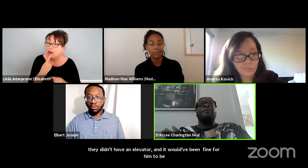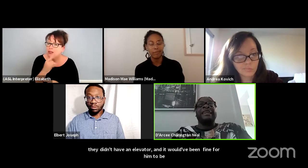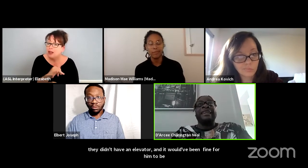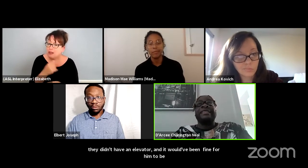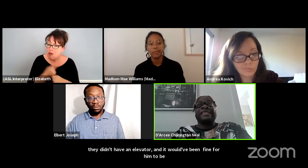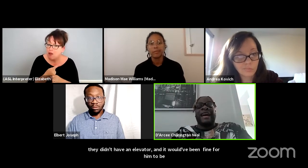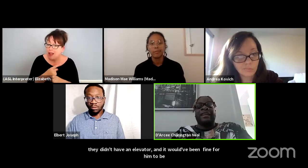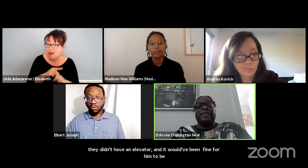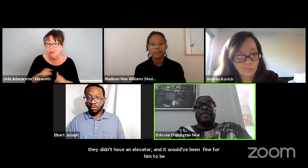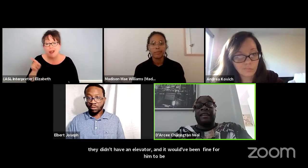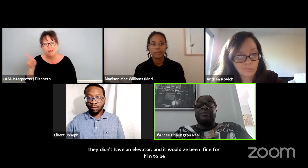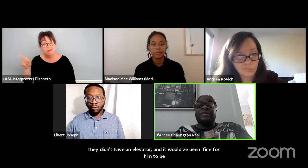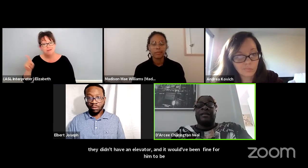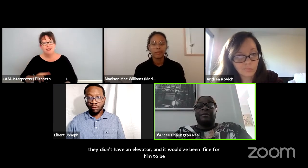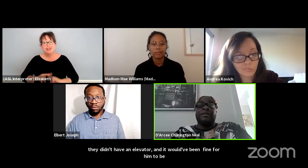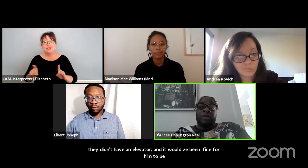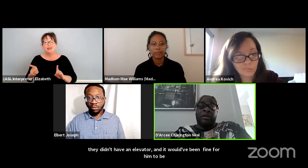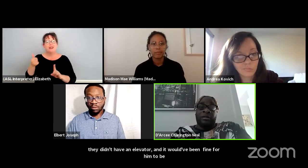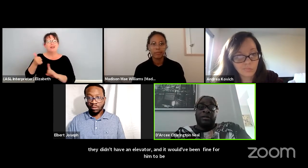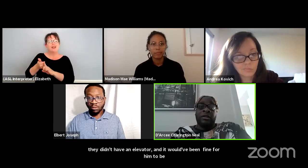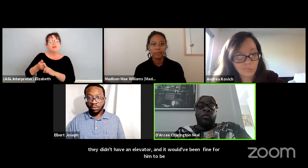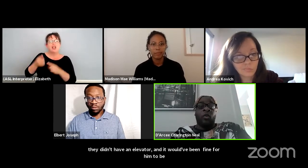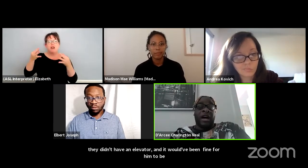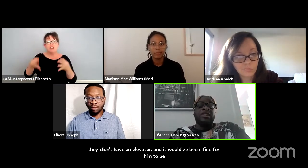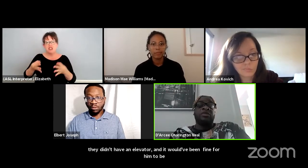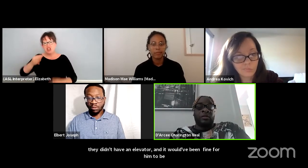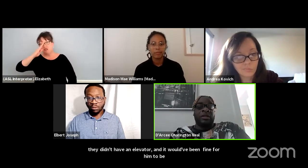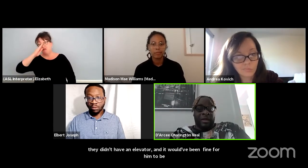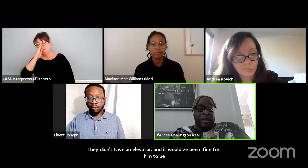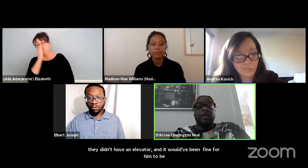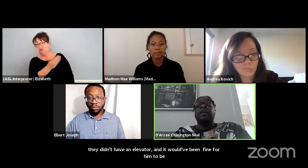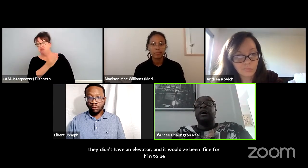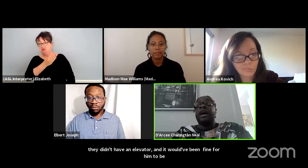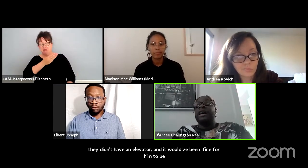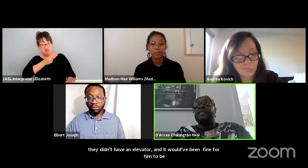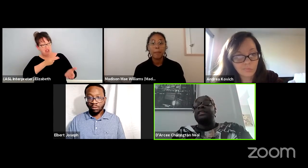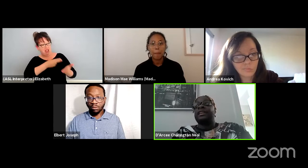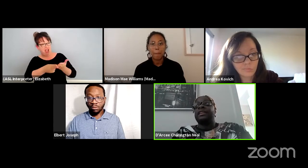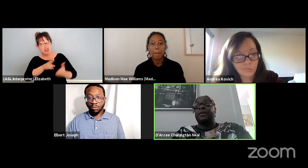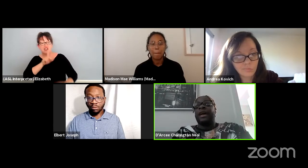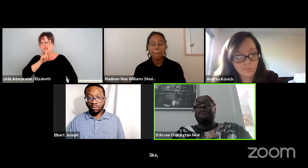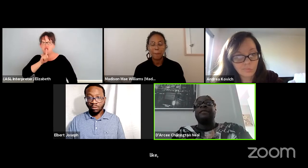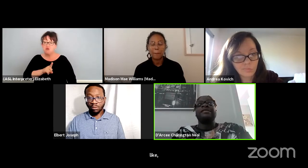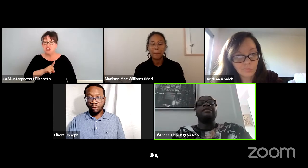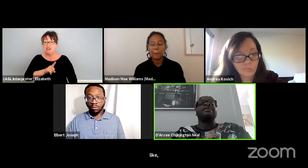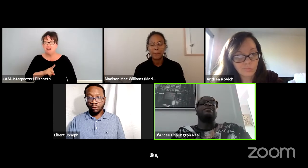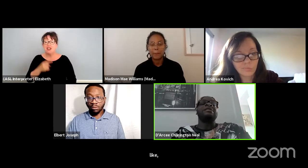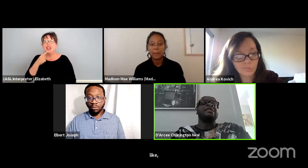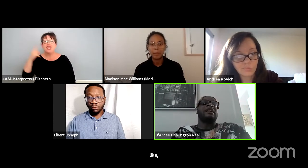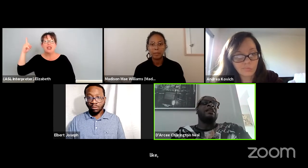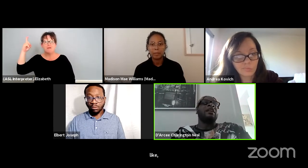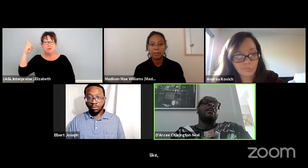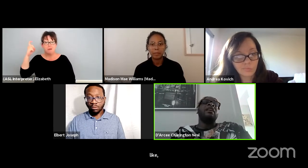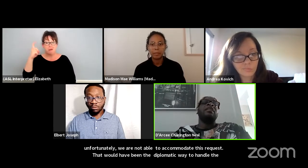But he decided that he was gonna be real 100 with me. And you know, came downstairs and was just like,